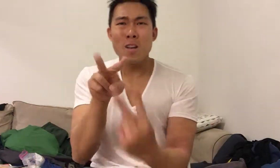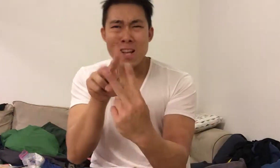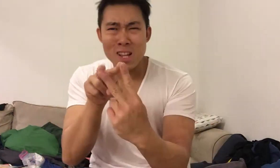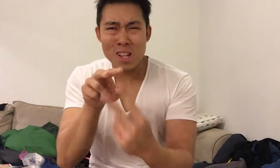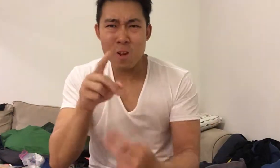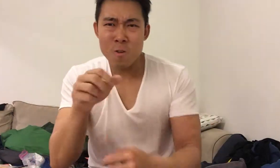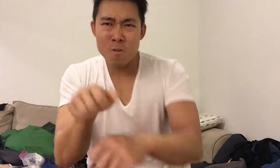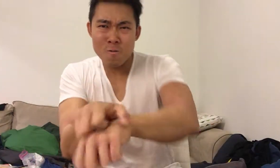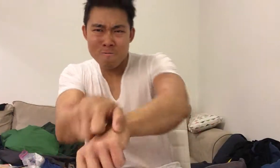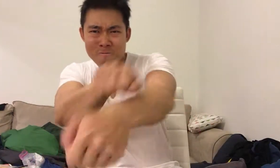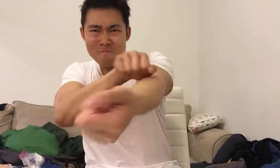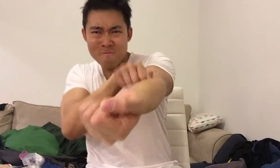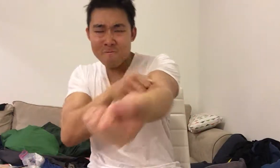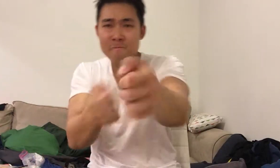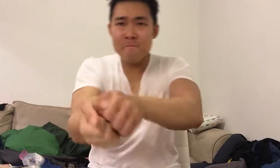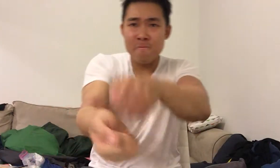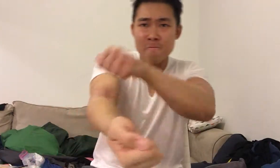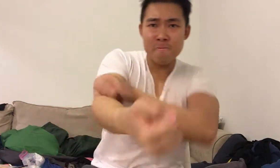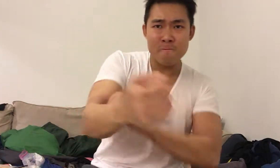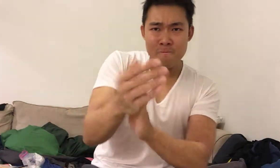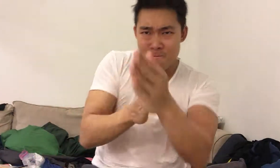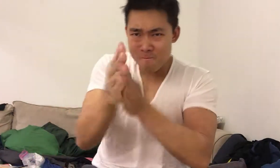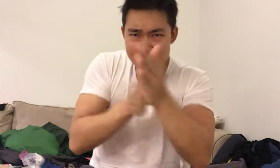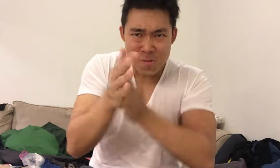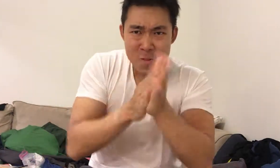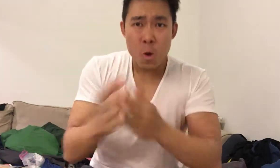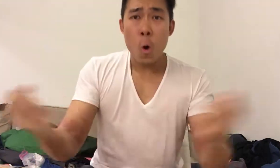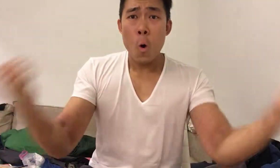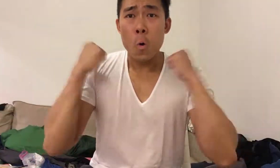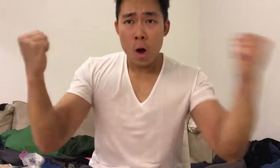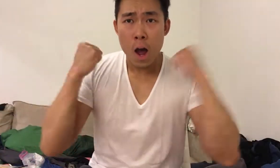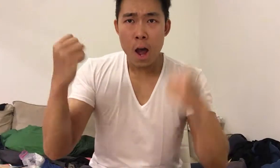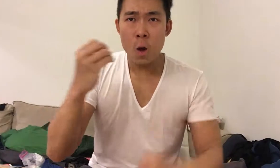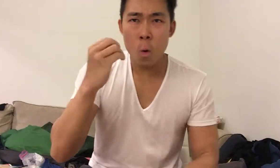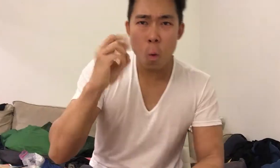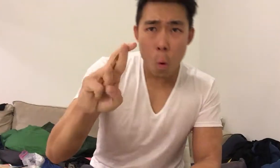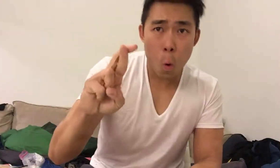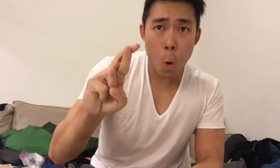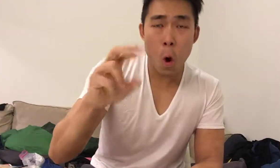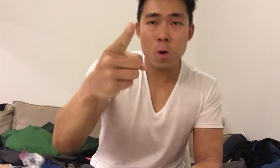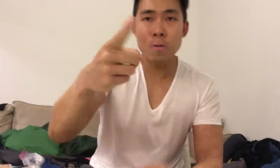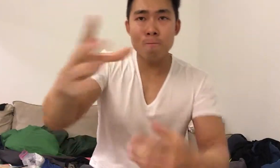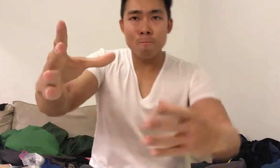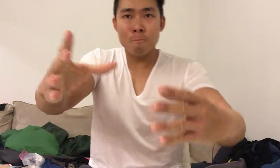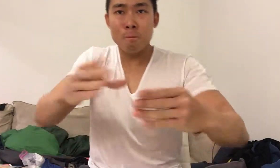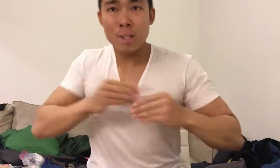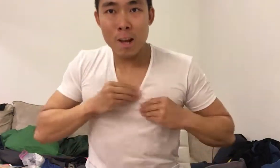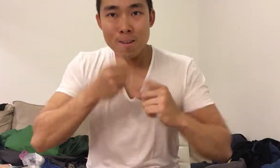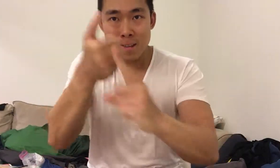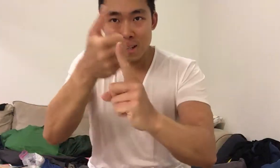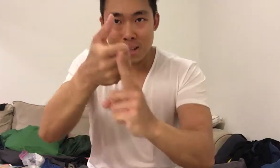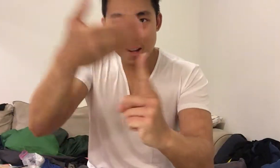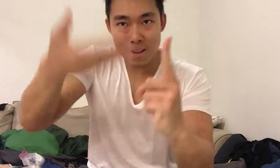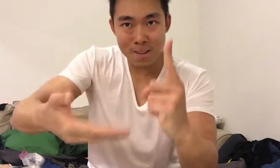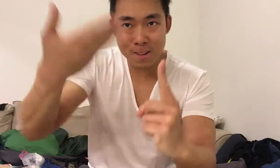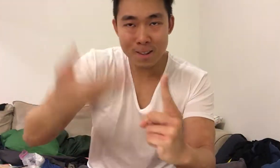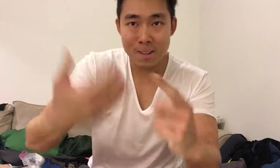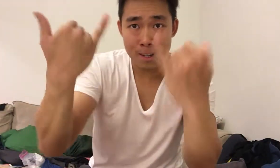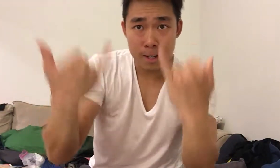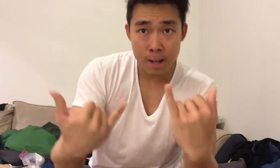Either you have to work hard or accept where you are right now.